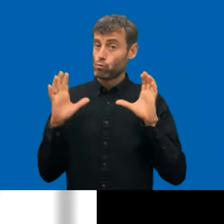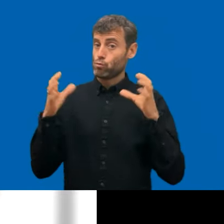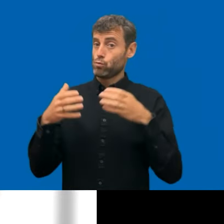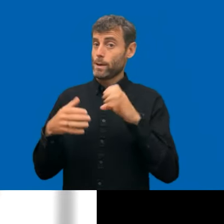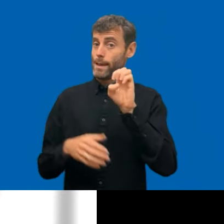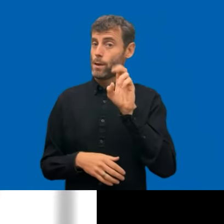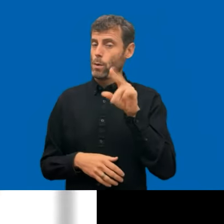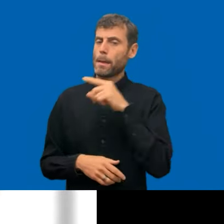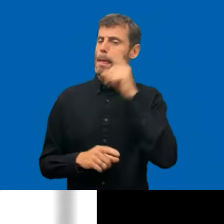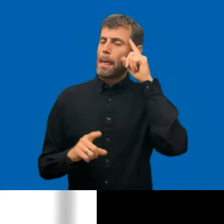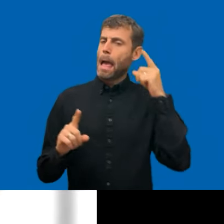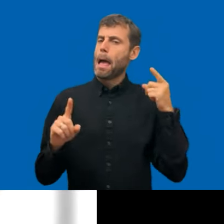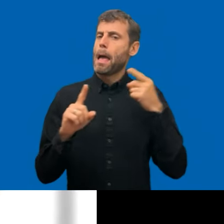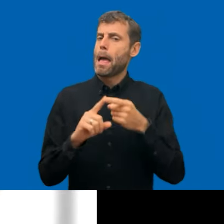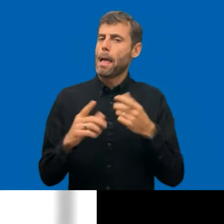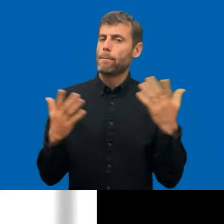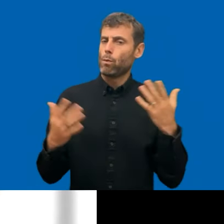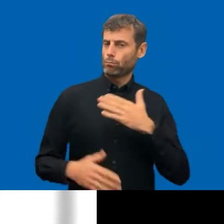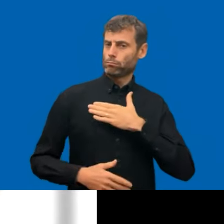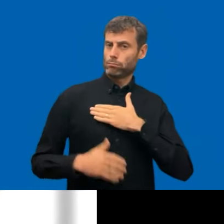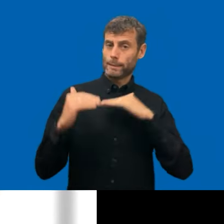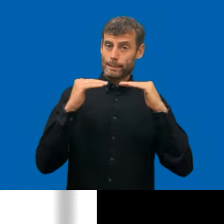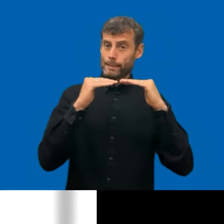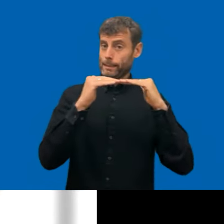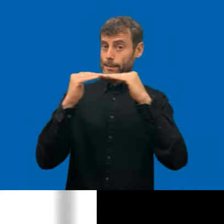the Union, it's to highlight the standards and the market. And I think if there comes more,